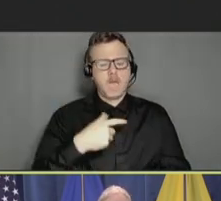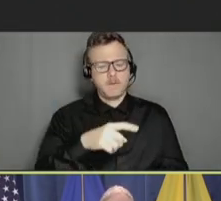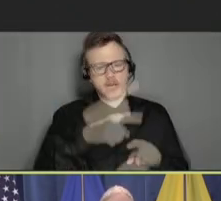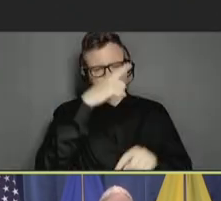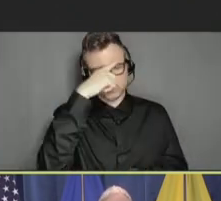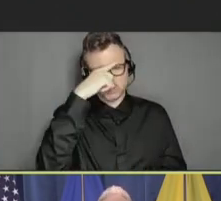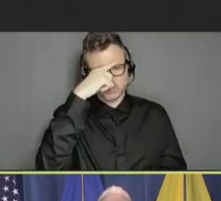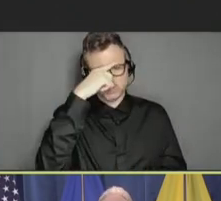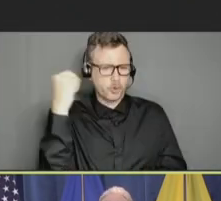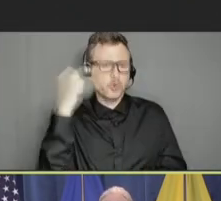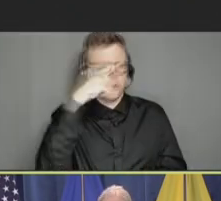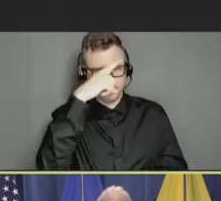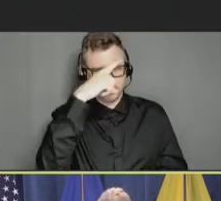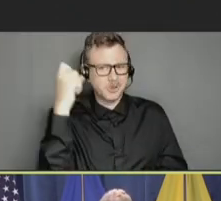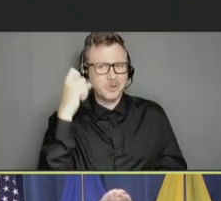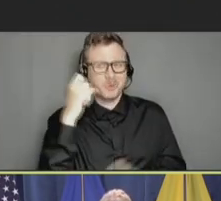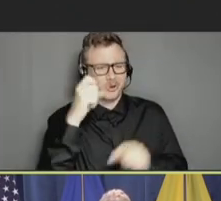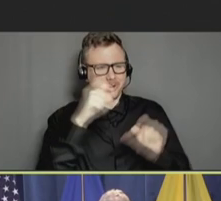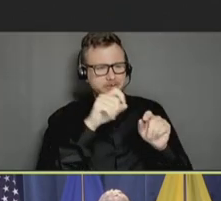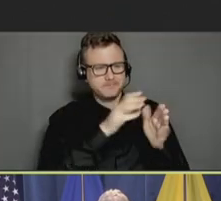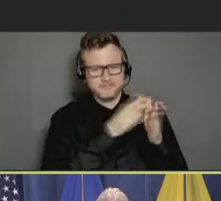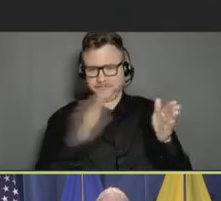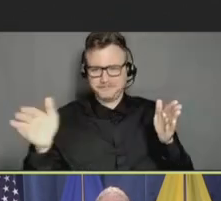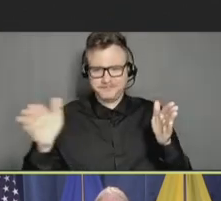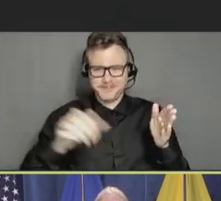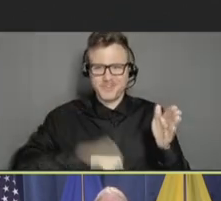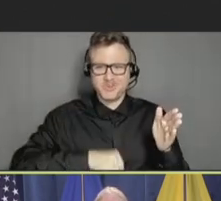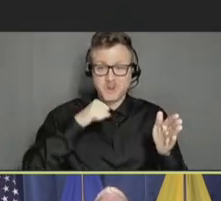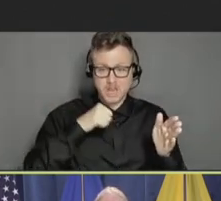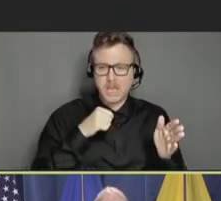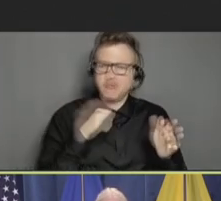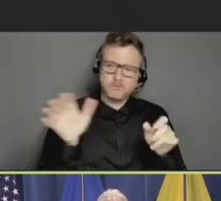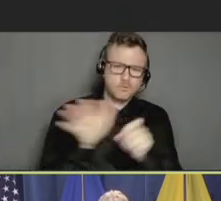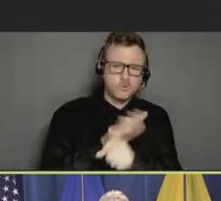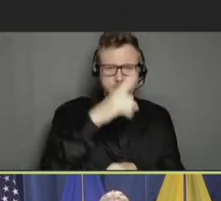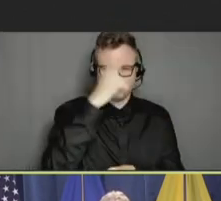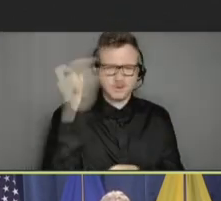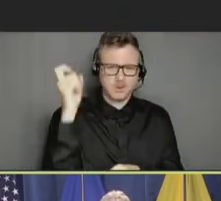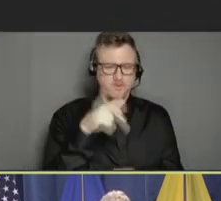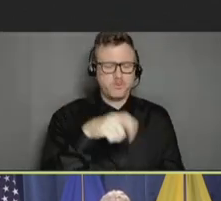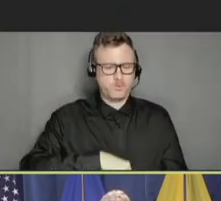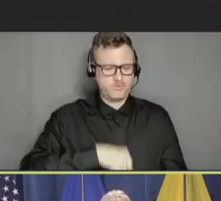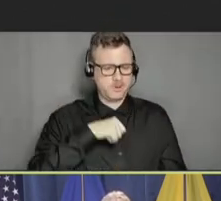decreed that this is a whole summer of pride as an opportunity to catalyze change.